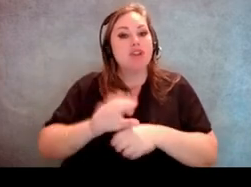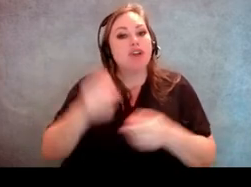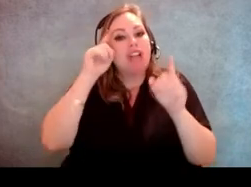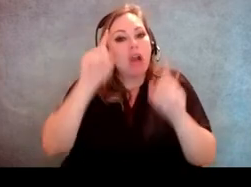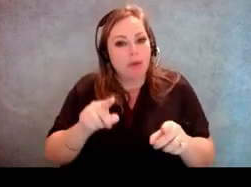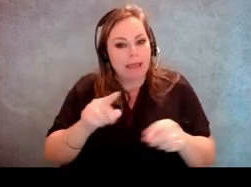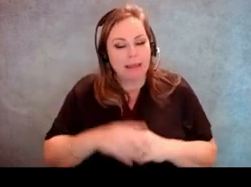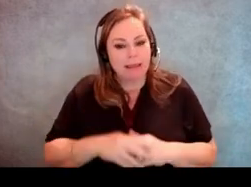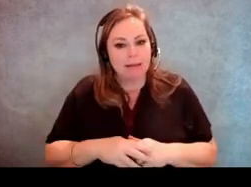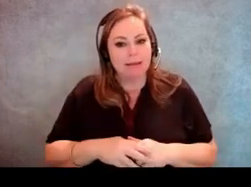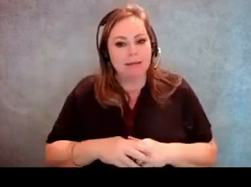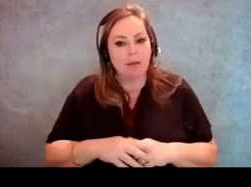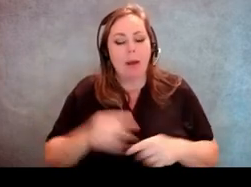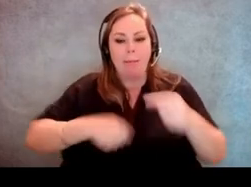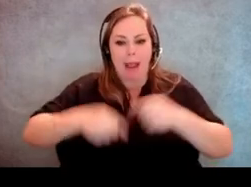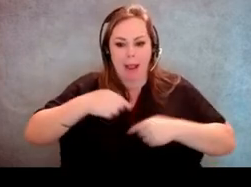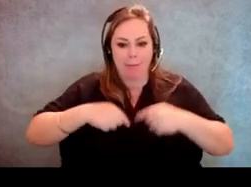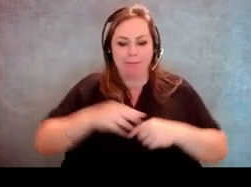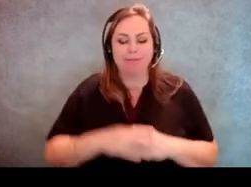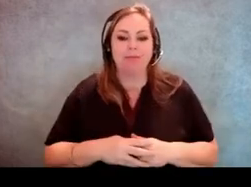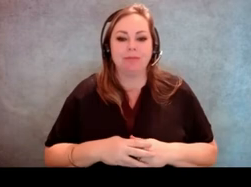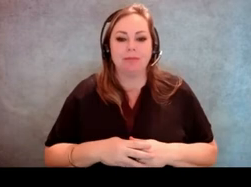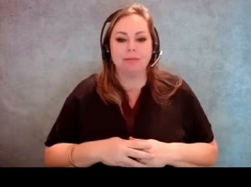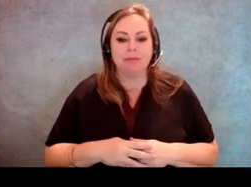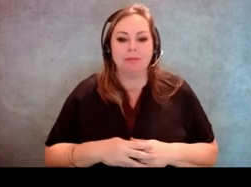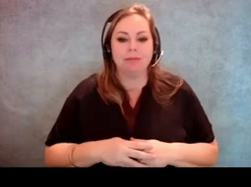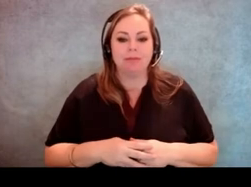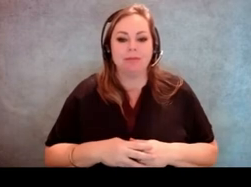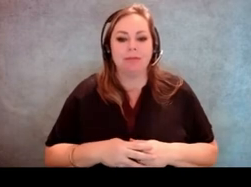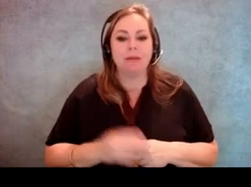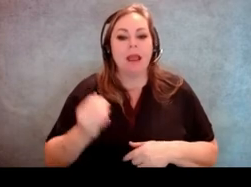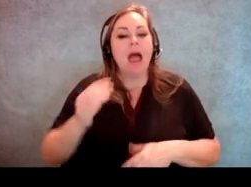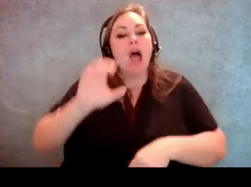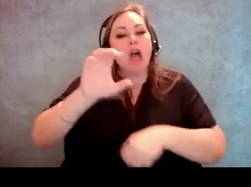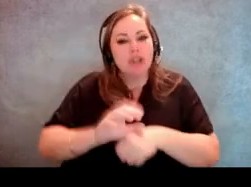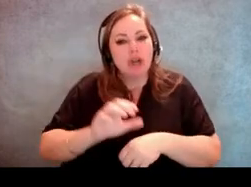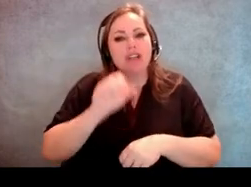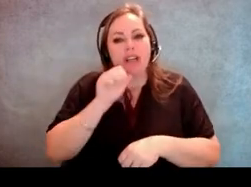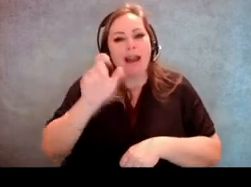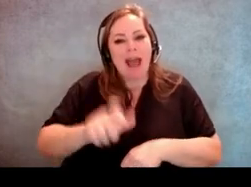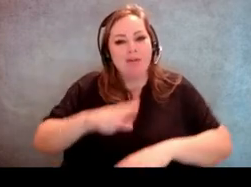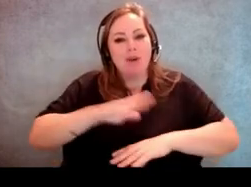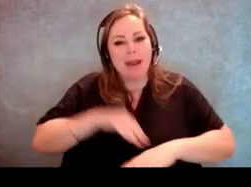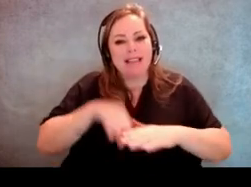If a church is a church it doesn't have to meet accessibility guidelines. If a church is serving as a polling site,